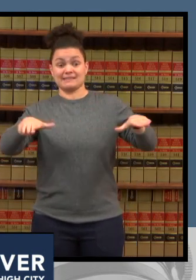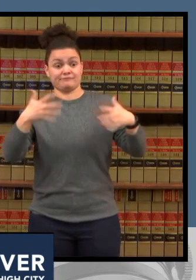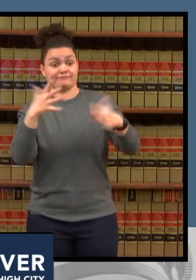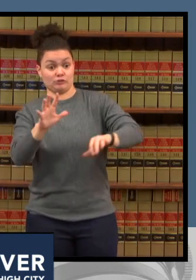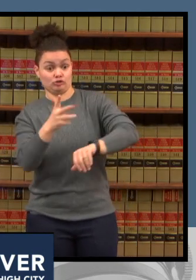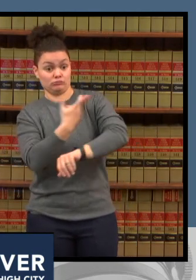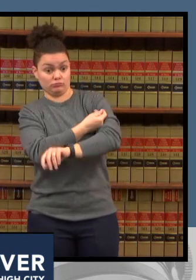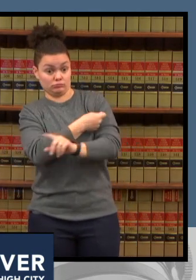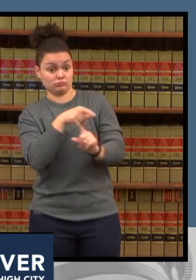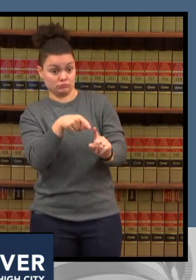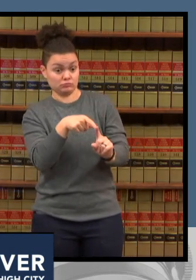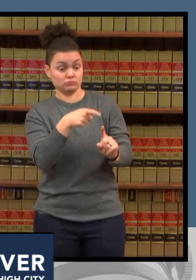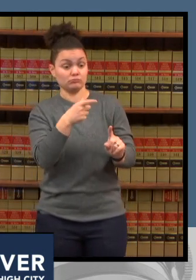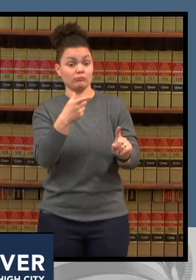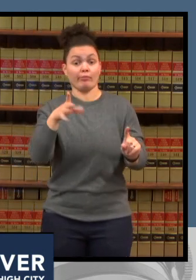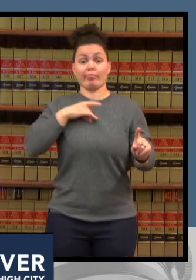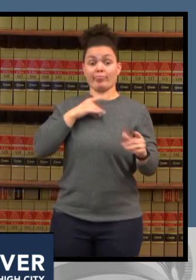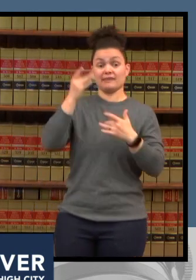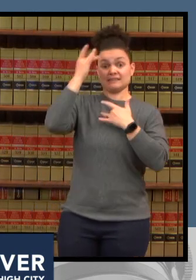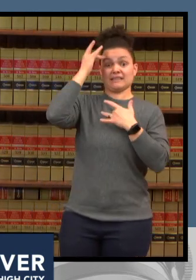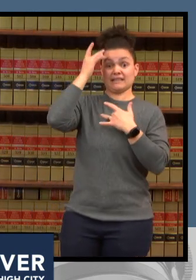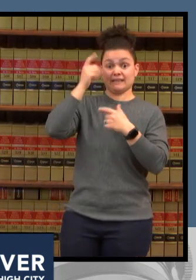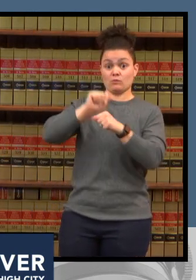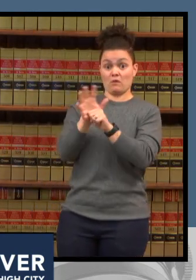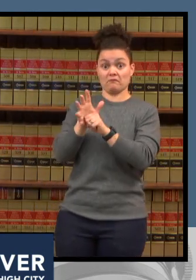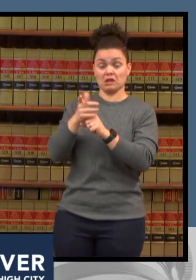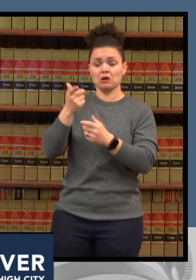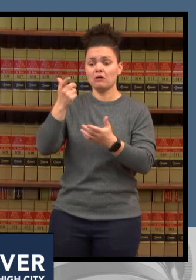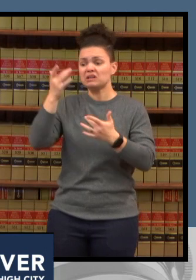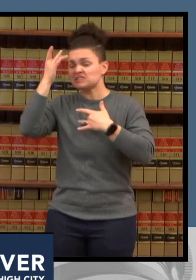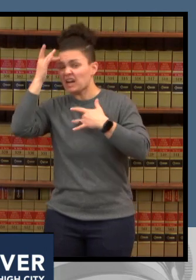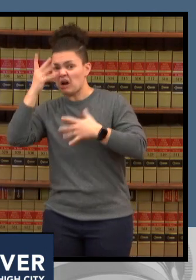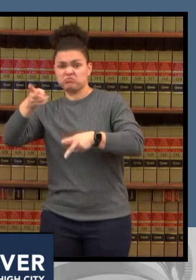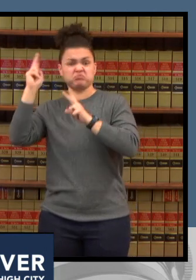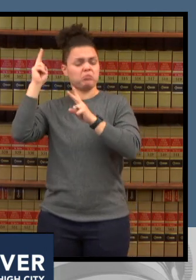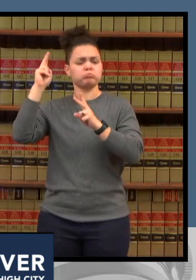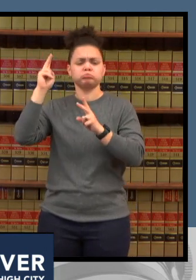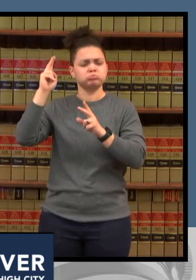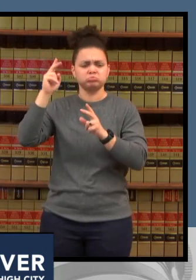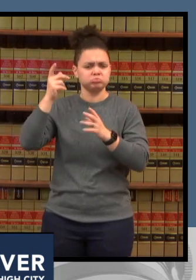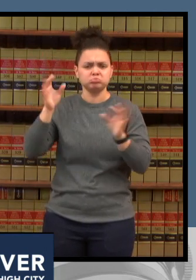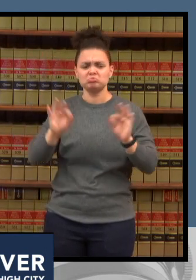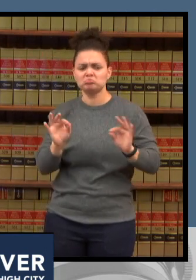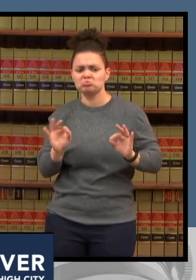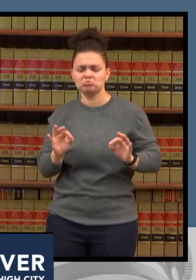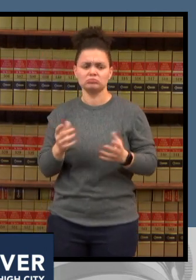not vaccinated and so mask wearing and vaccination are particularly important when considering the